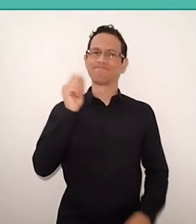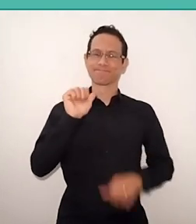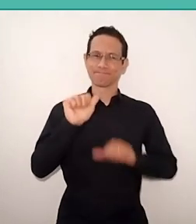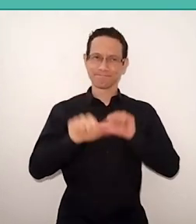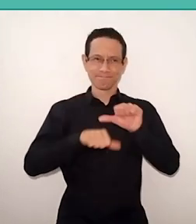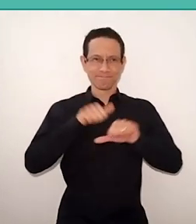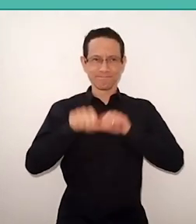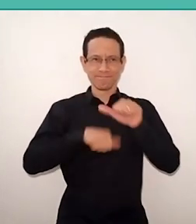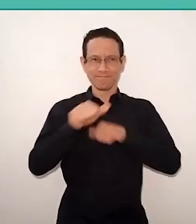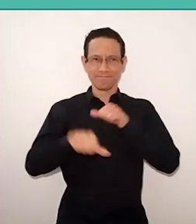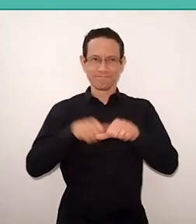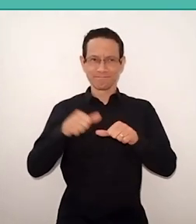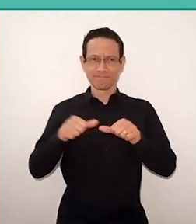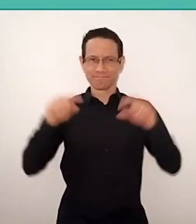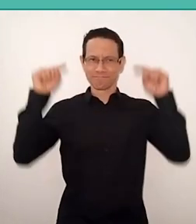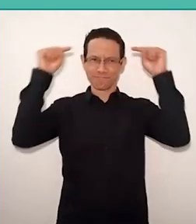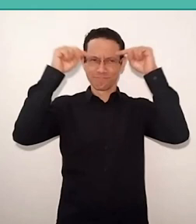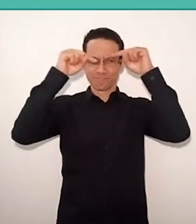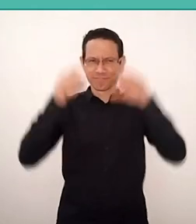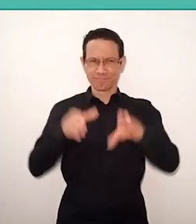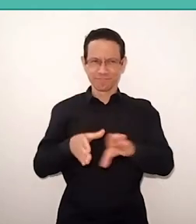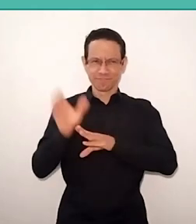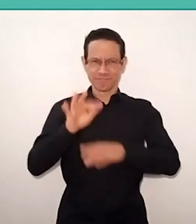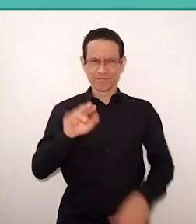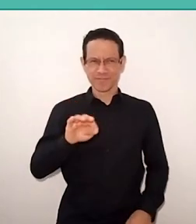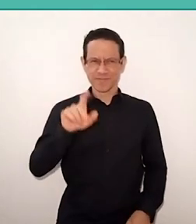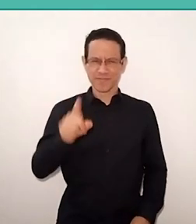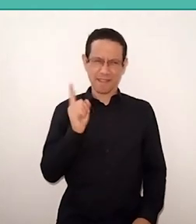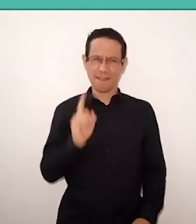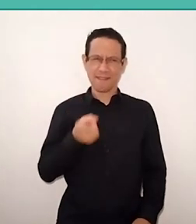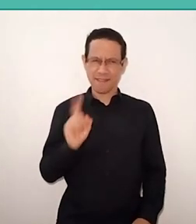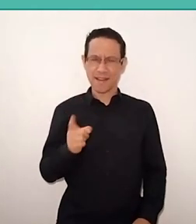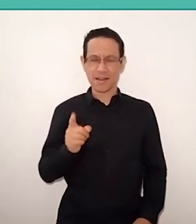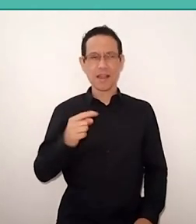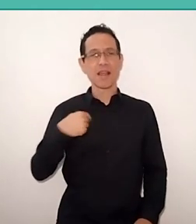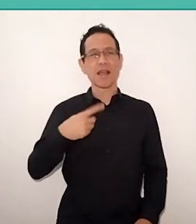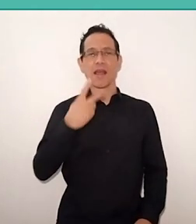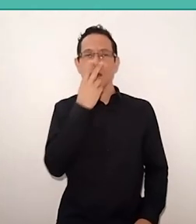about Freire who is a little blind about the racial issue in Brazil,